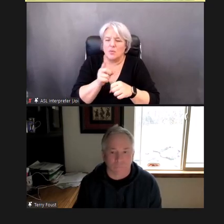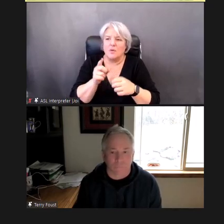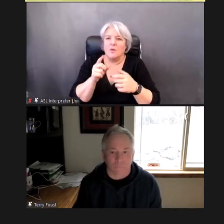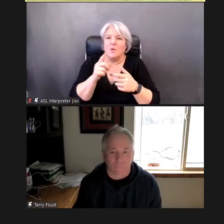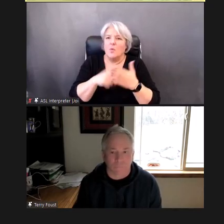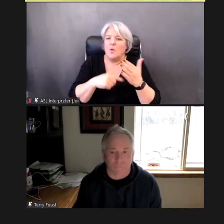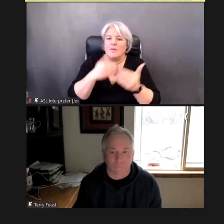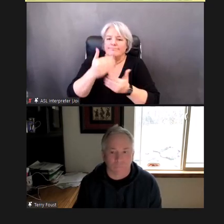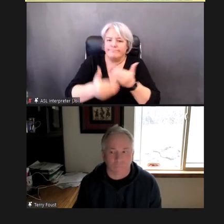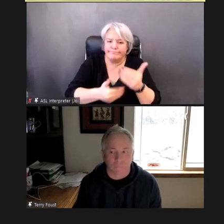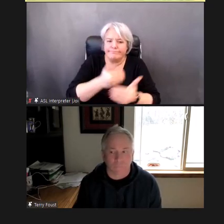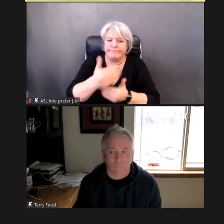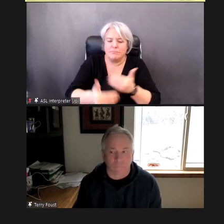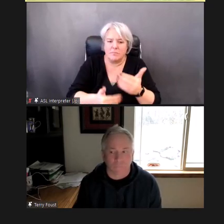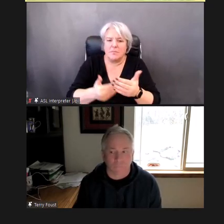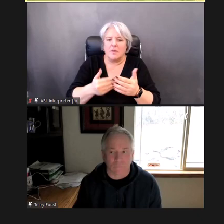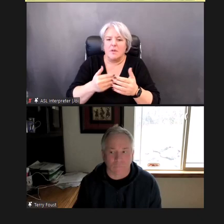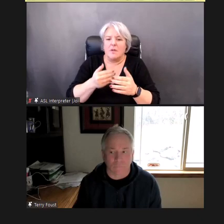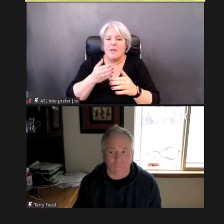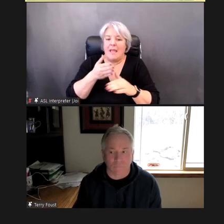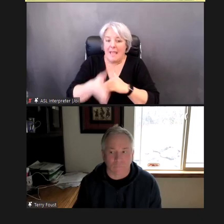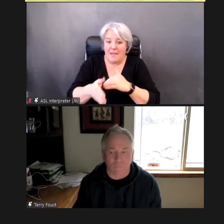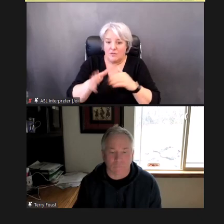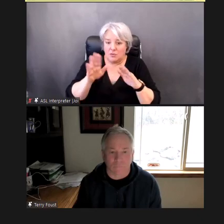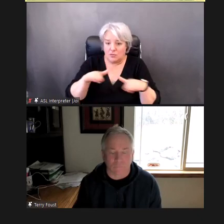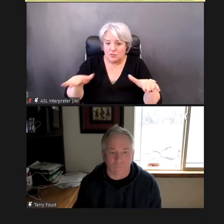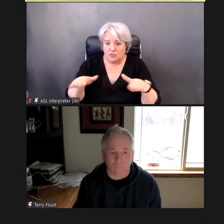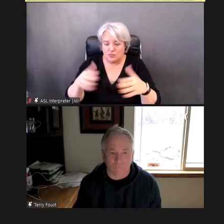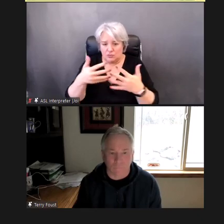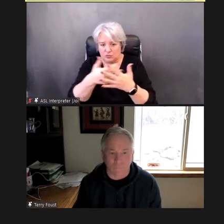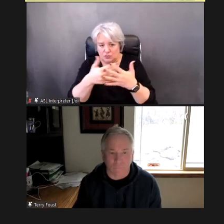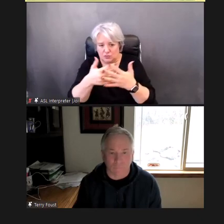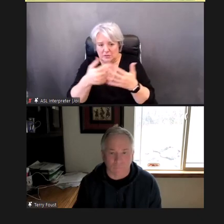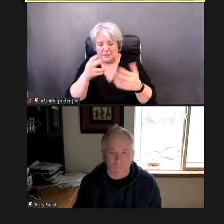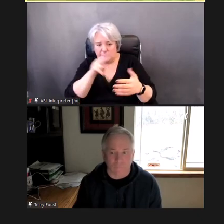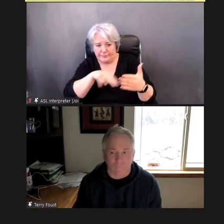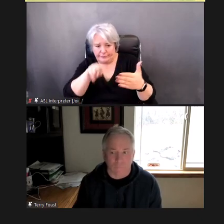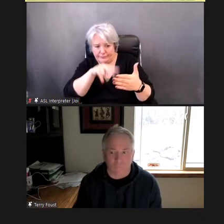child is screened, particularly, when they don't pass on one or both ears --